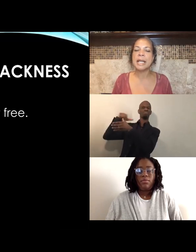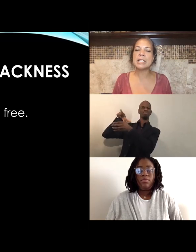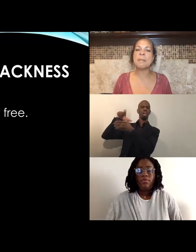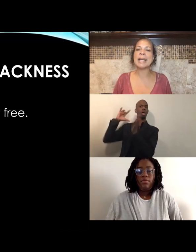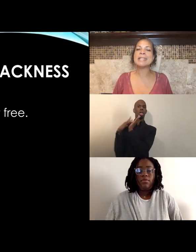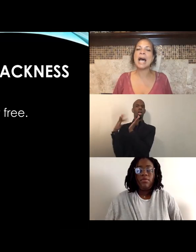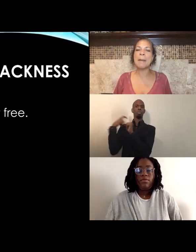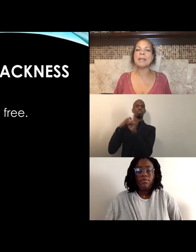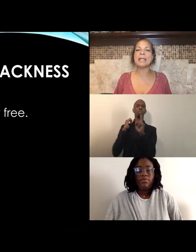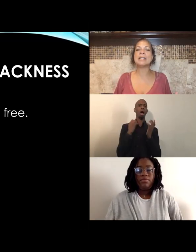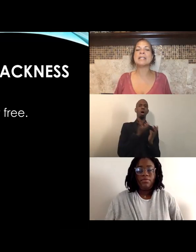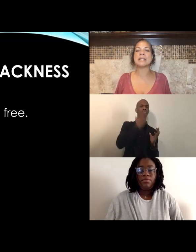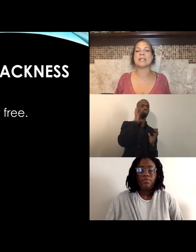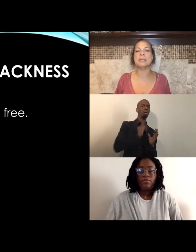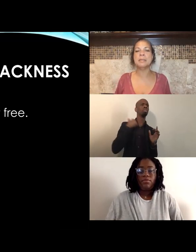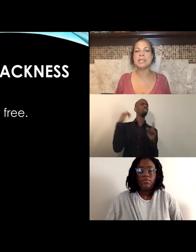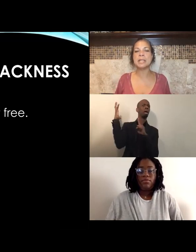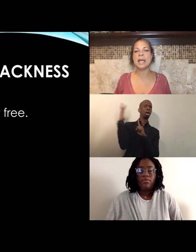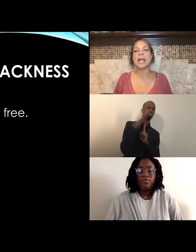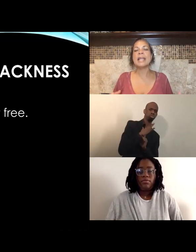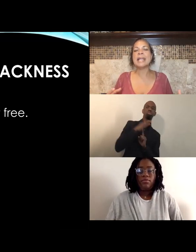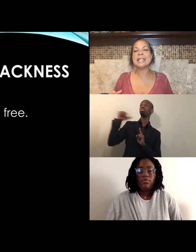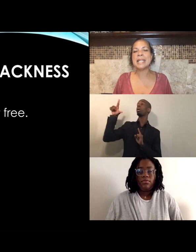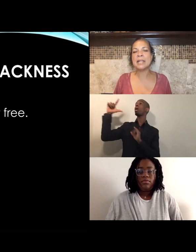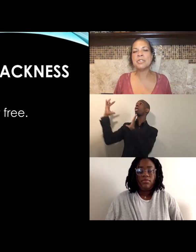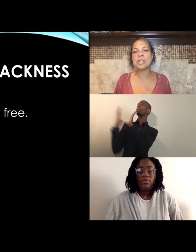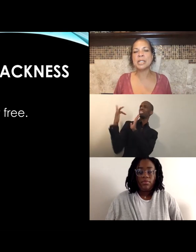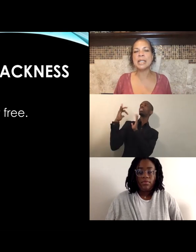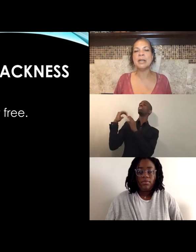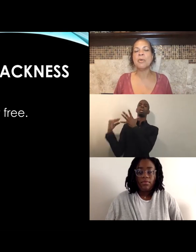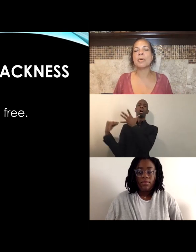It's by toppling systems that intentionally were designed,